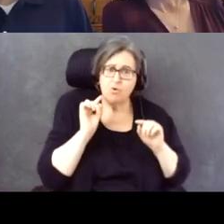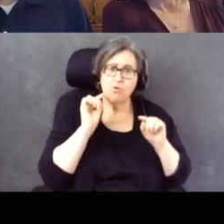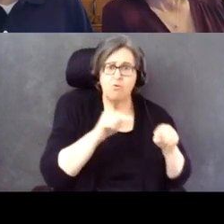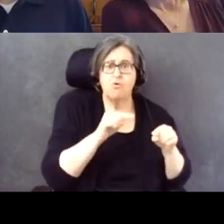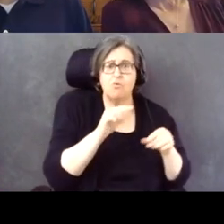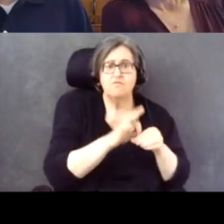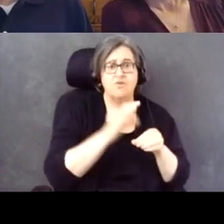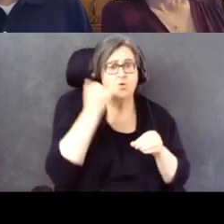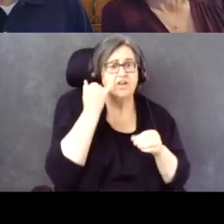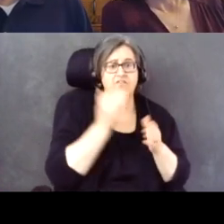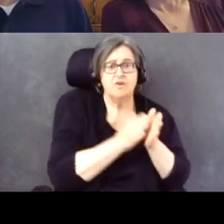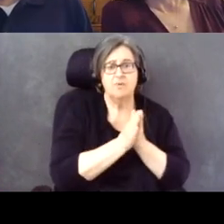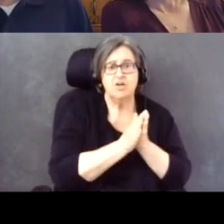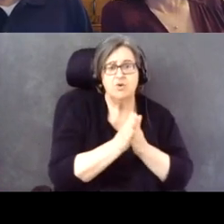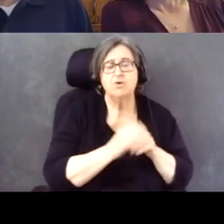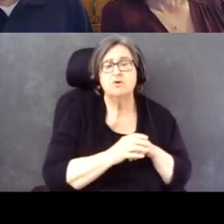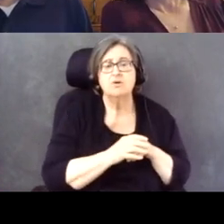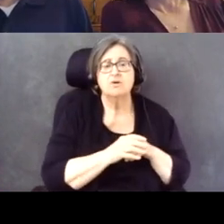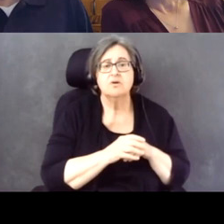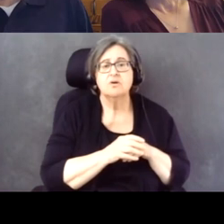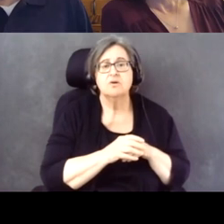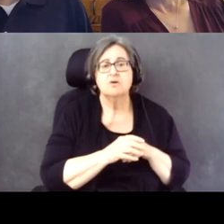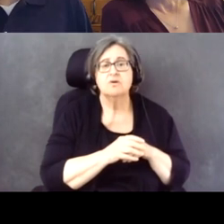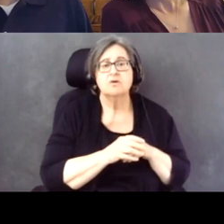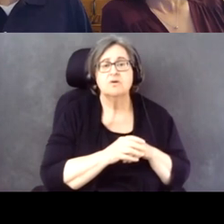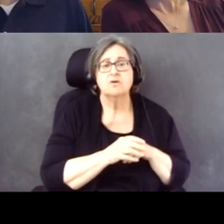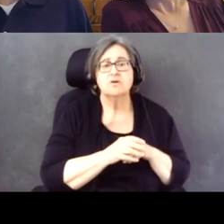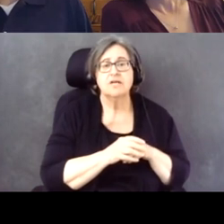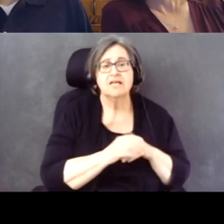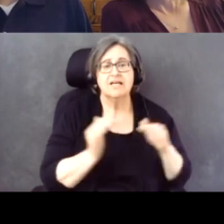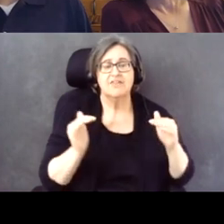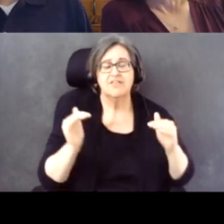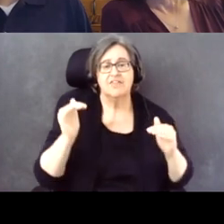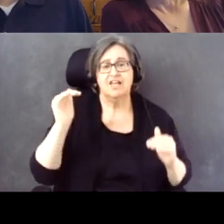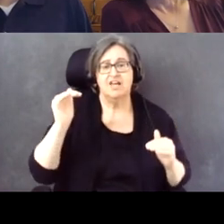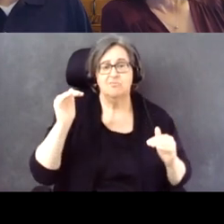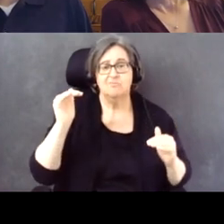A turnout gap did remain, however, between people with and without disabilities in 2020.